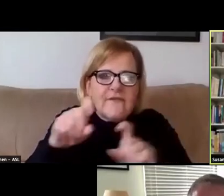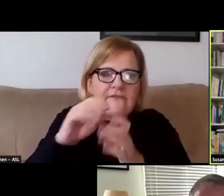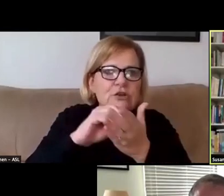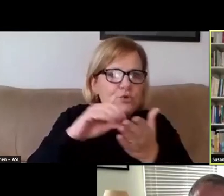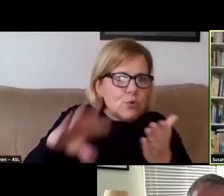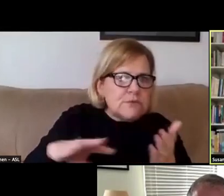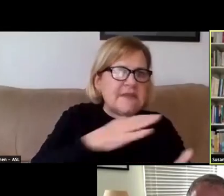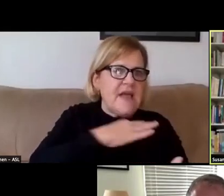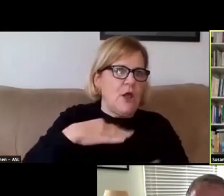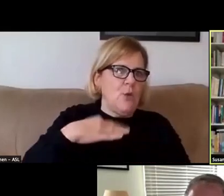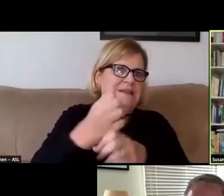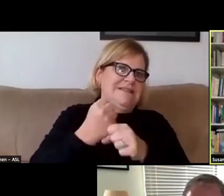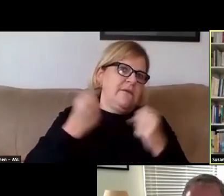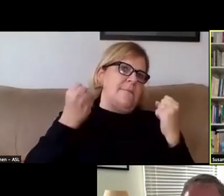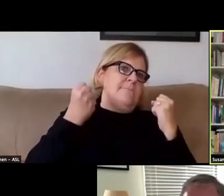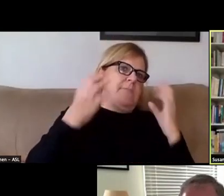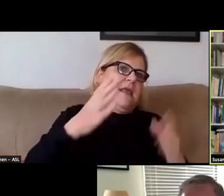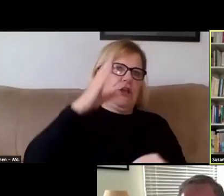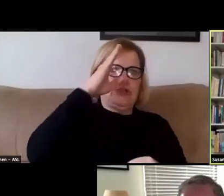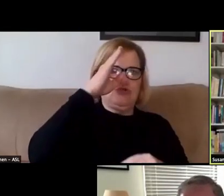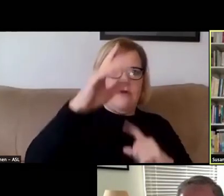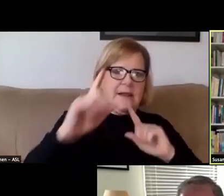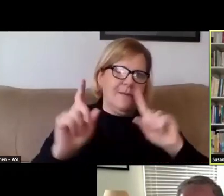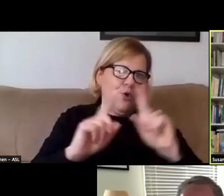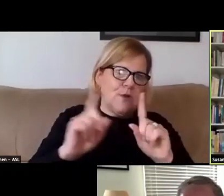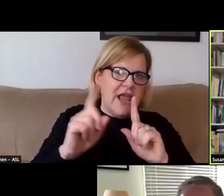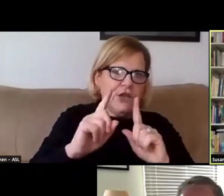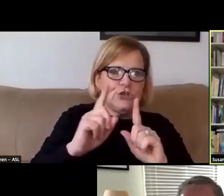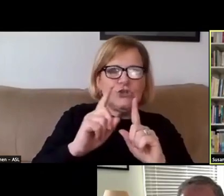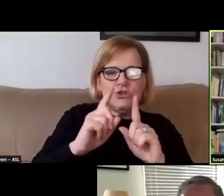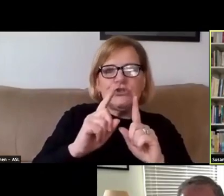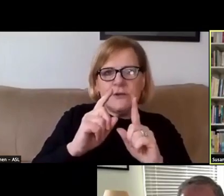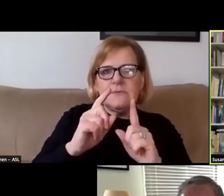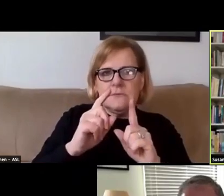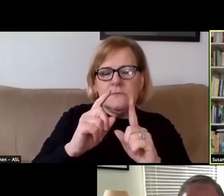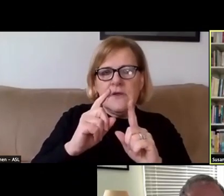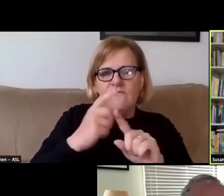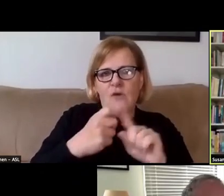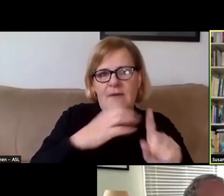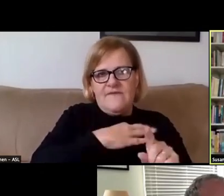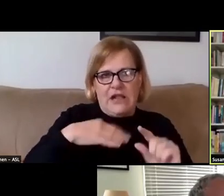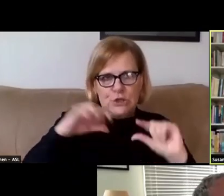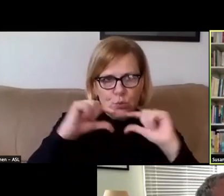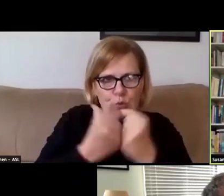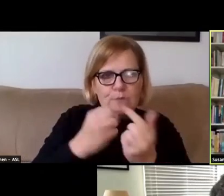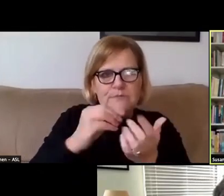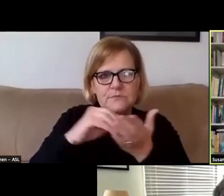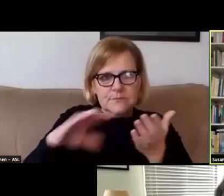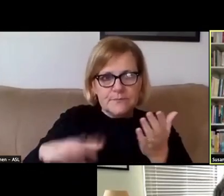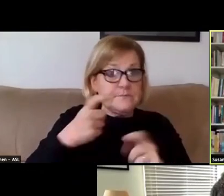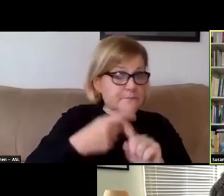We received many direct communications and petitions from faculty groups, students, and from parents.